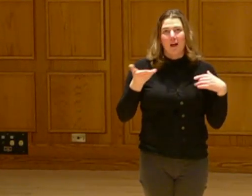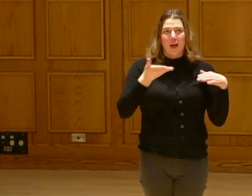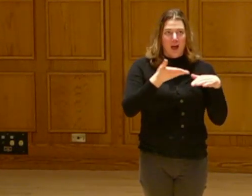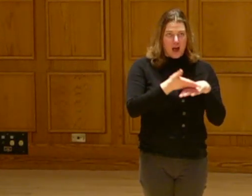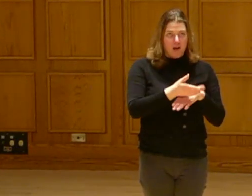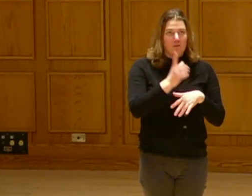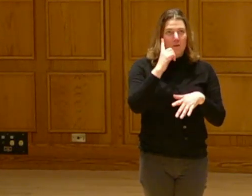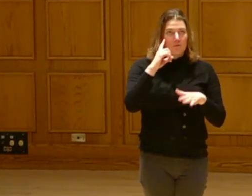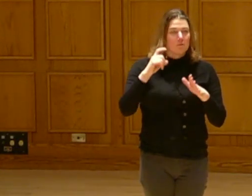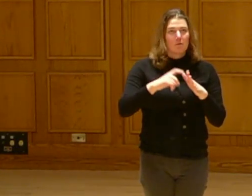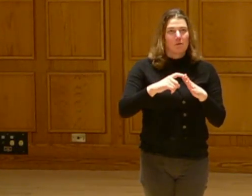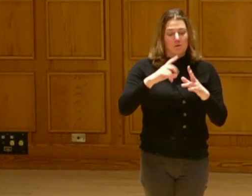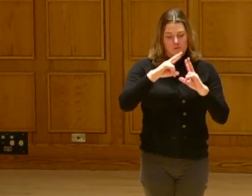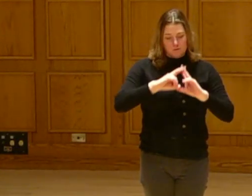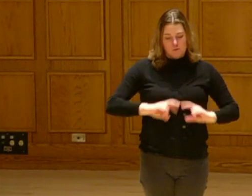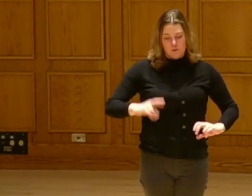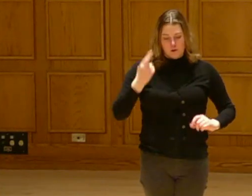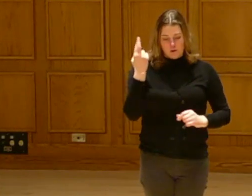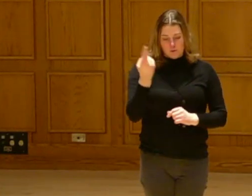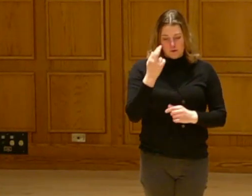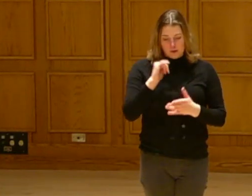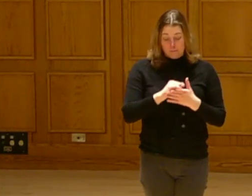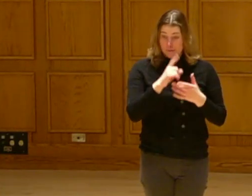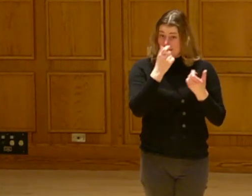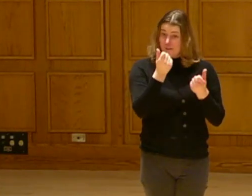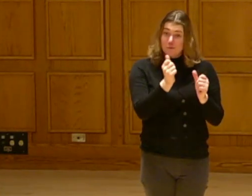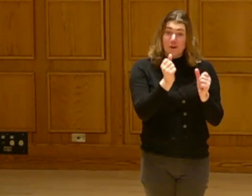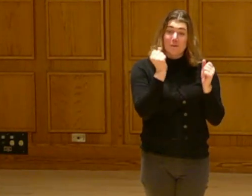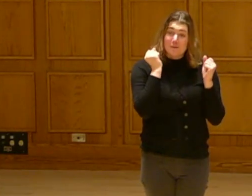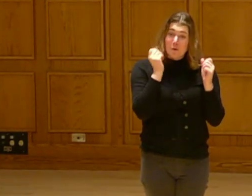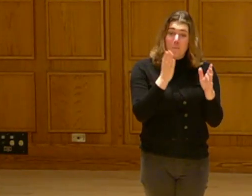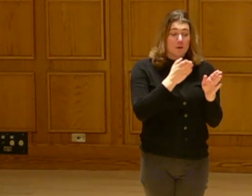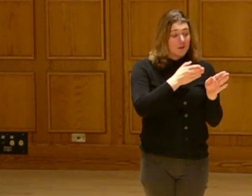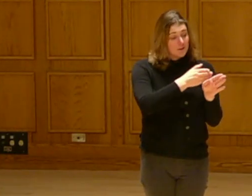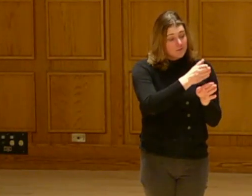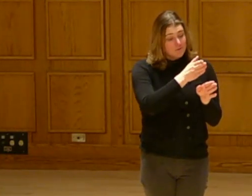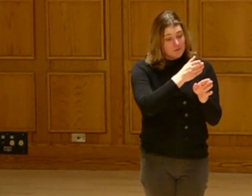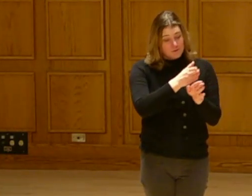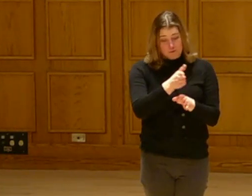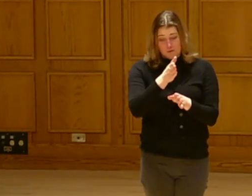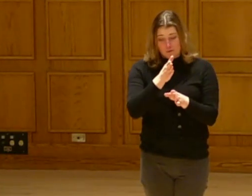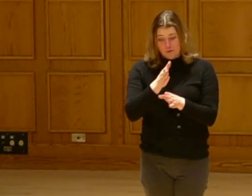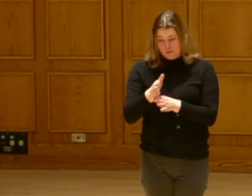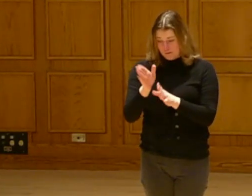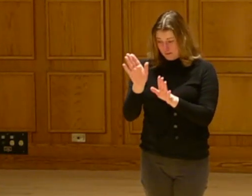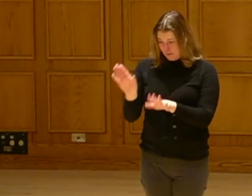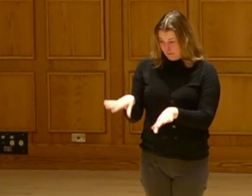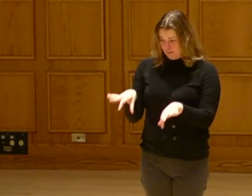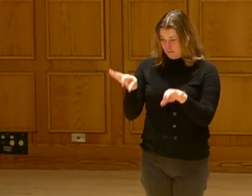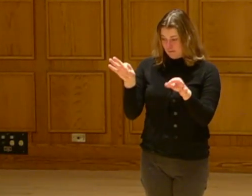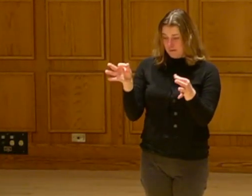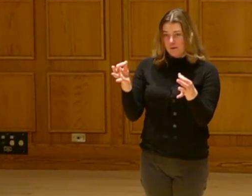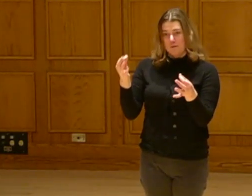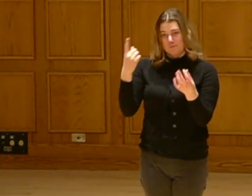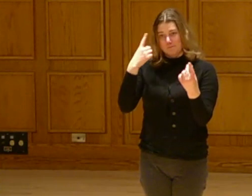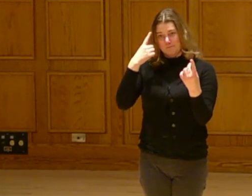After realizing that, after so many different careers in my lifetime, to finally come to that.